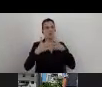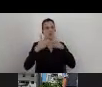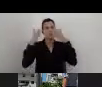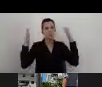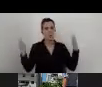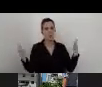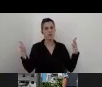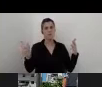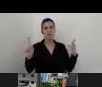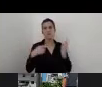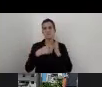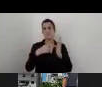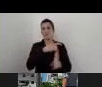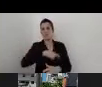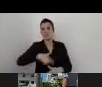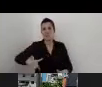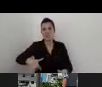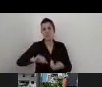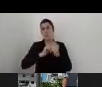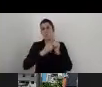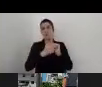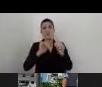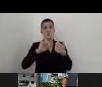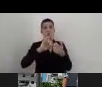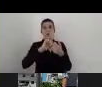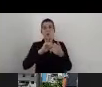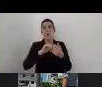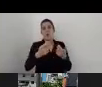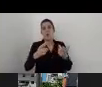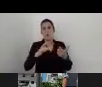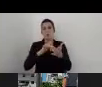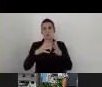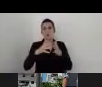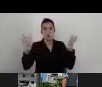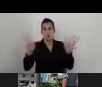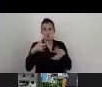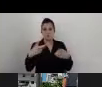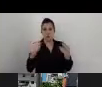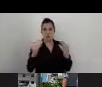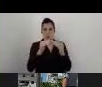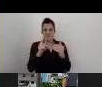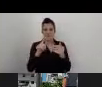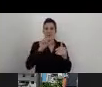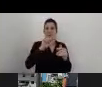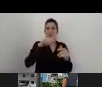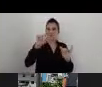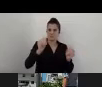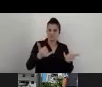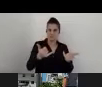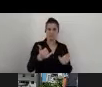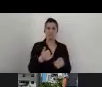So I think this is one of the biggest advantages of the A-Check system. Comprehensive report and sharing,